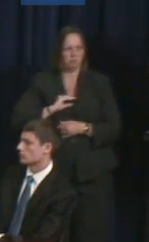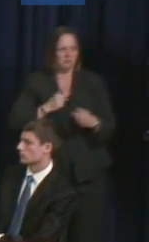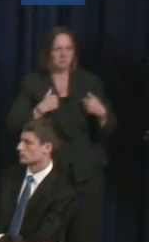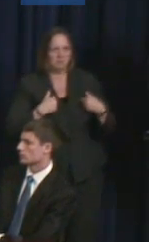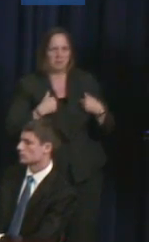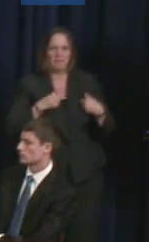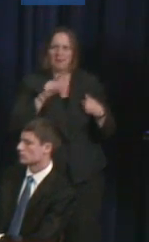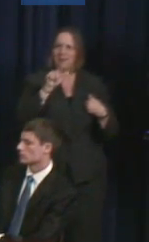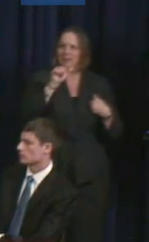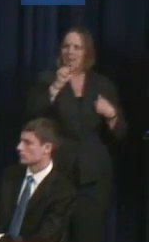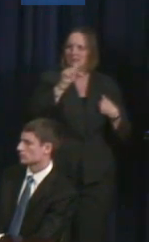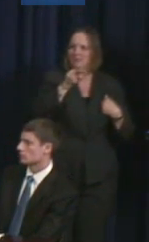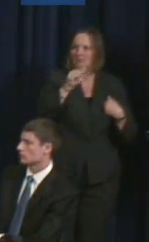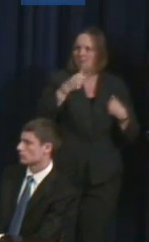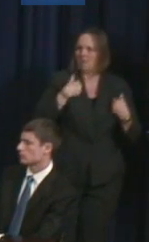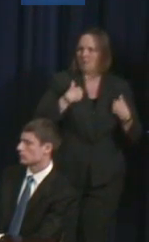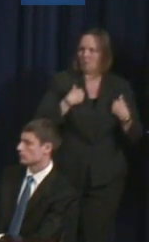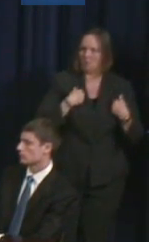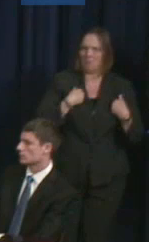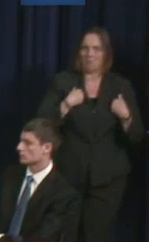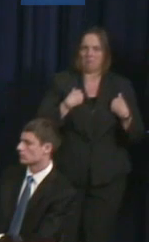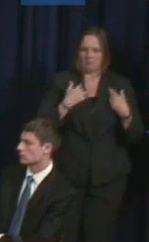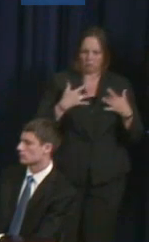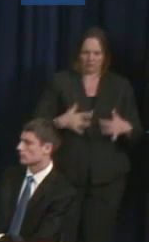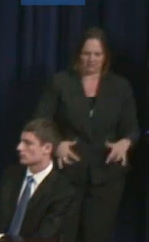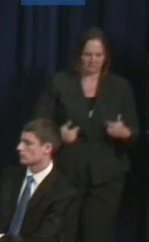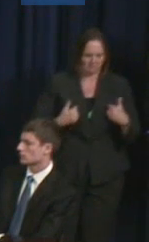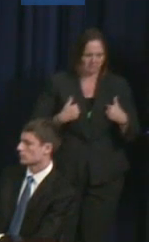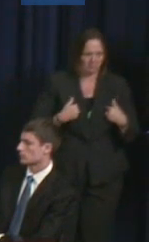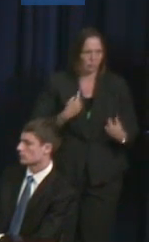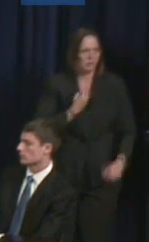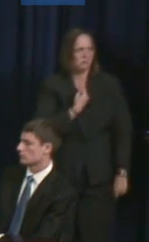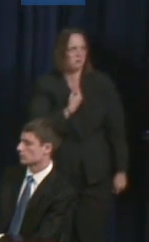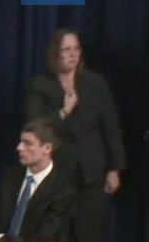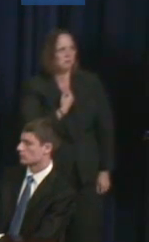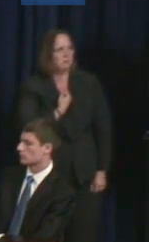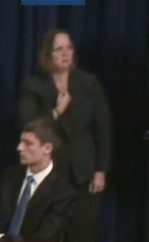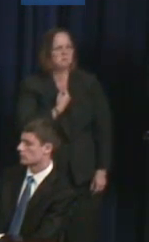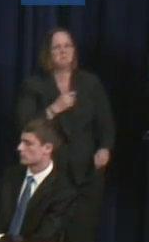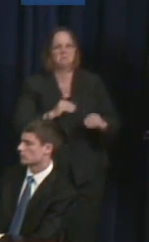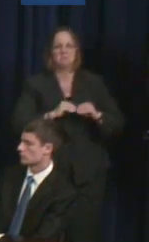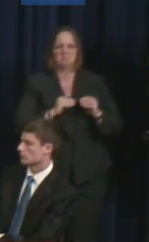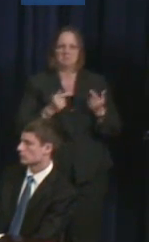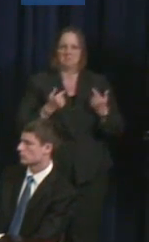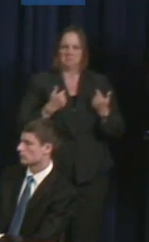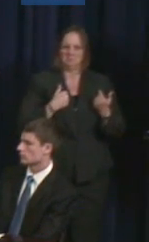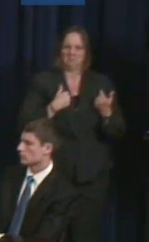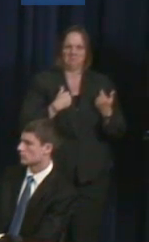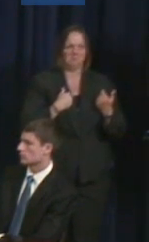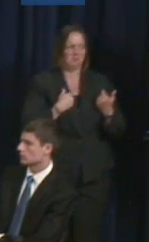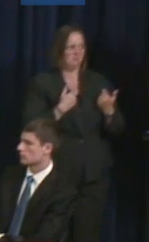who was living with depression, and I feel that if I had seen that growing up, I would have felt less alone.